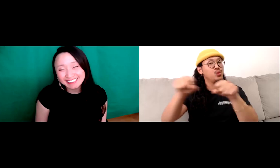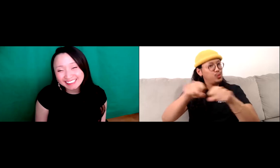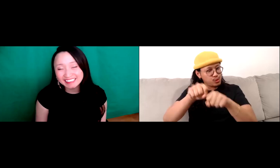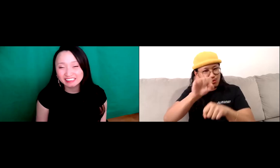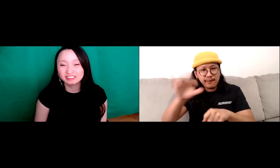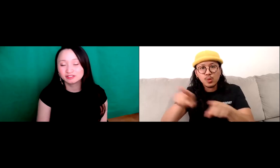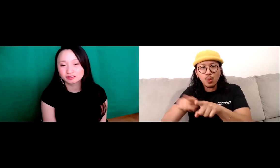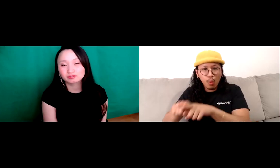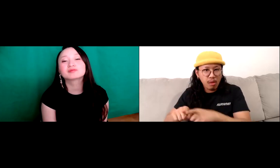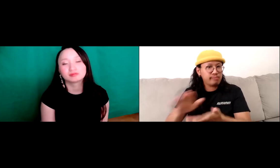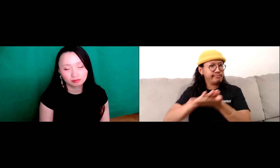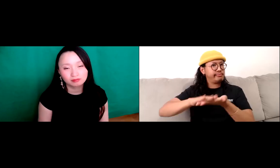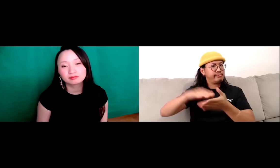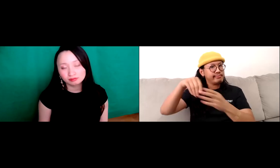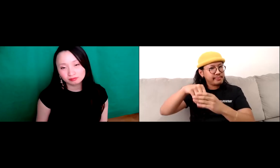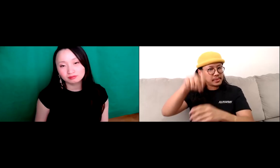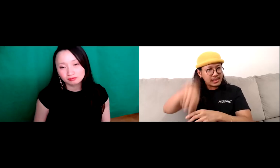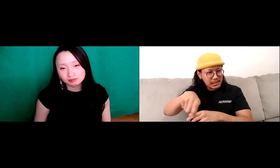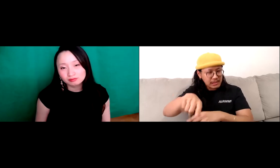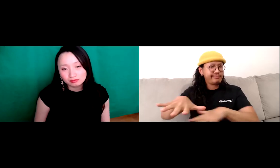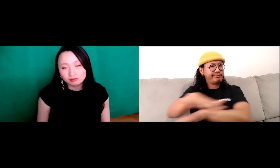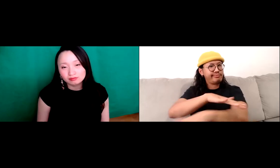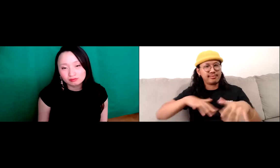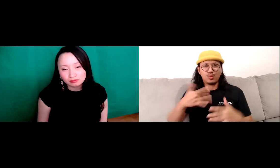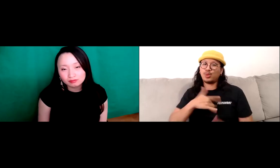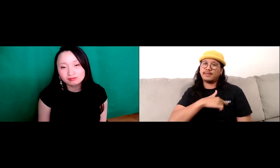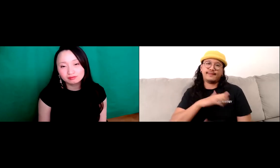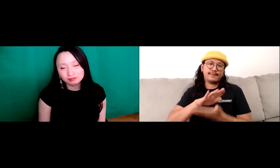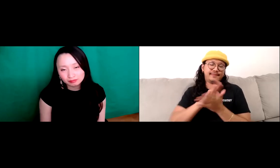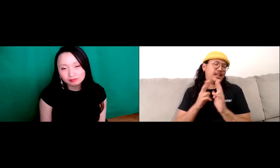It really happens. But I, you know, in Filipino culture also you have to take your shoes off